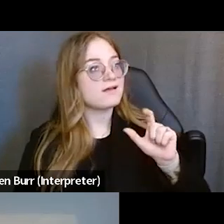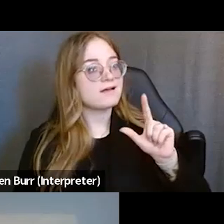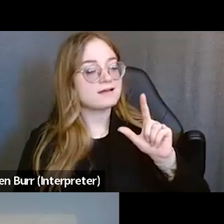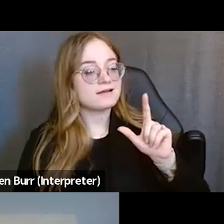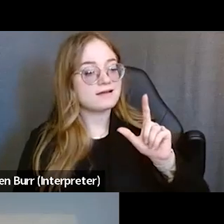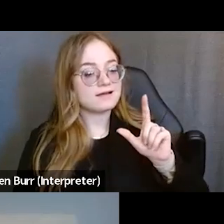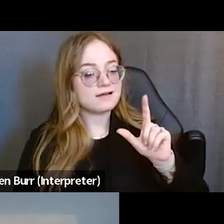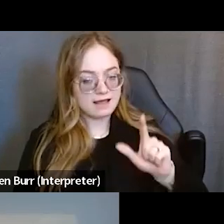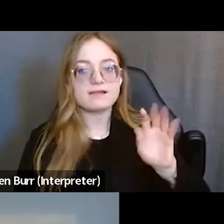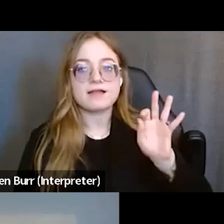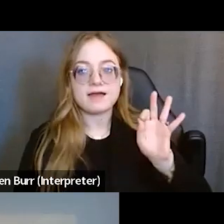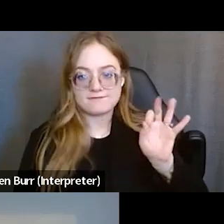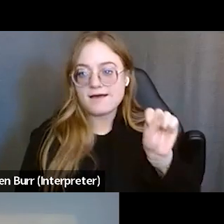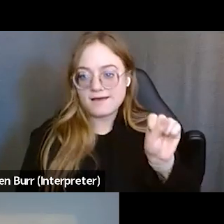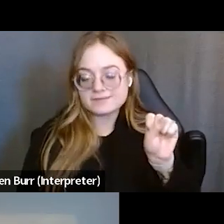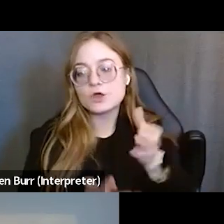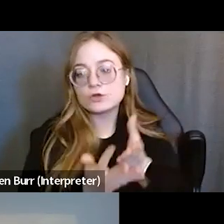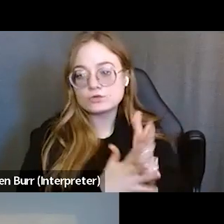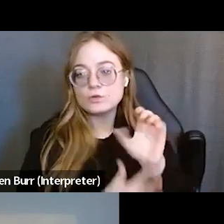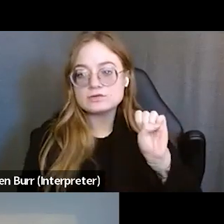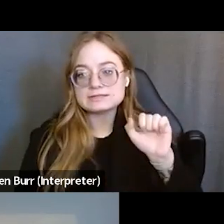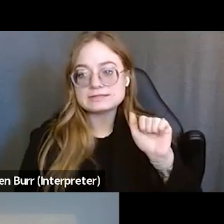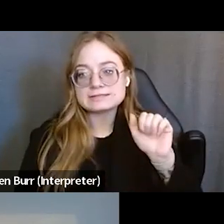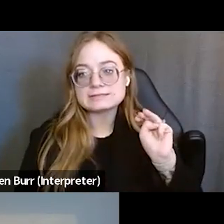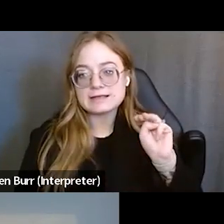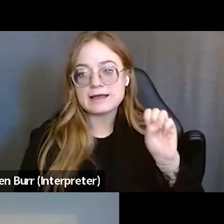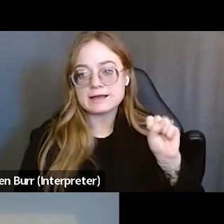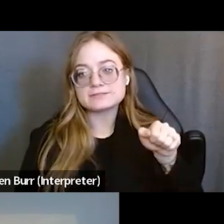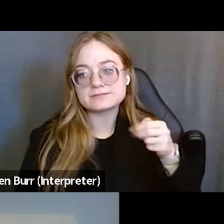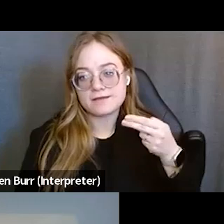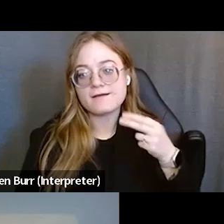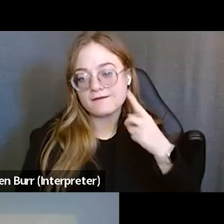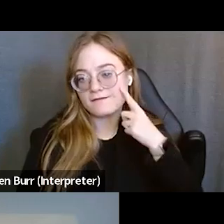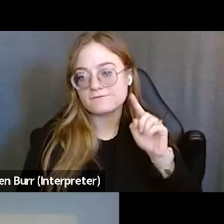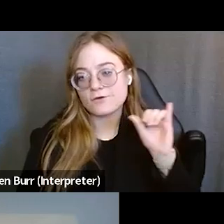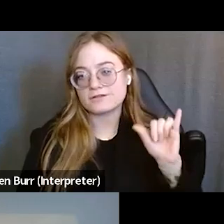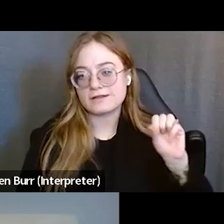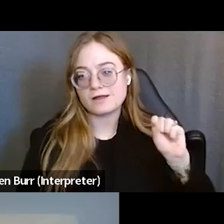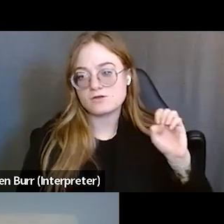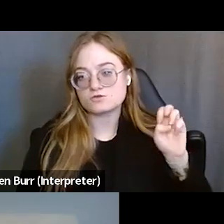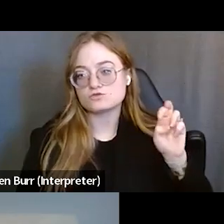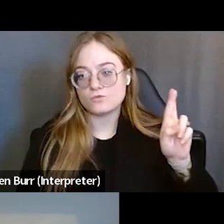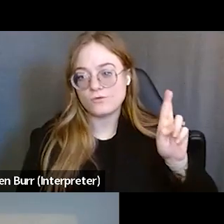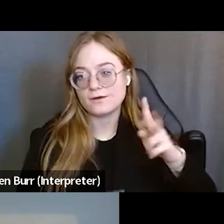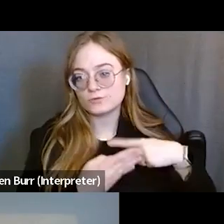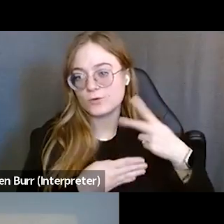that are health complemented, but our main funding comes from SAMHSA for the SOAR position. Great. Thank you.